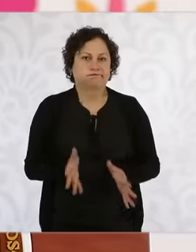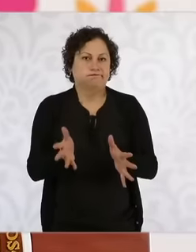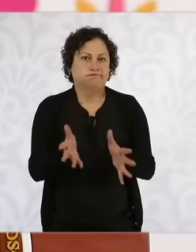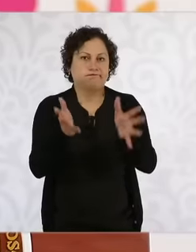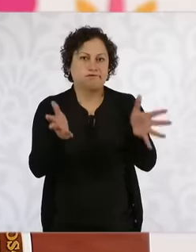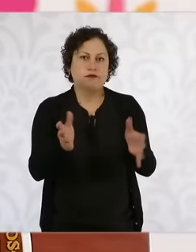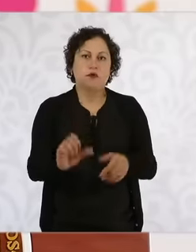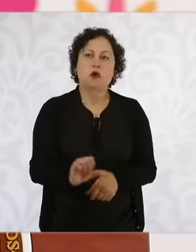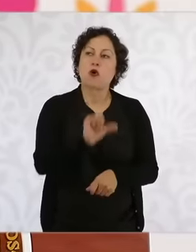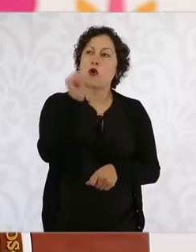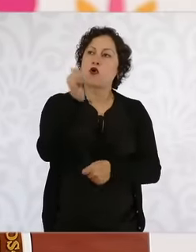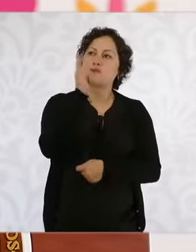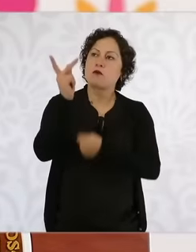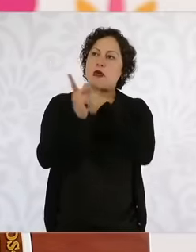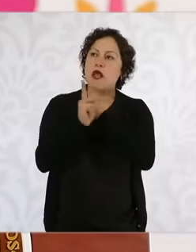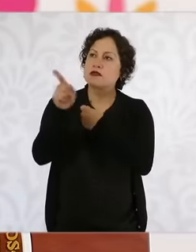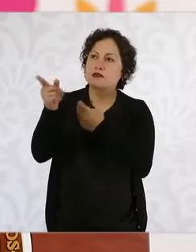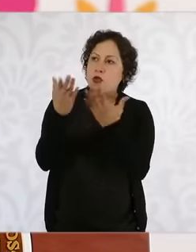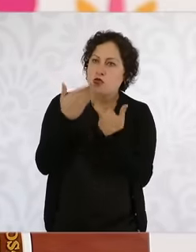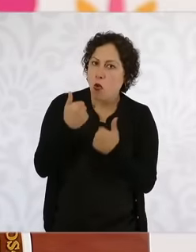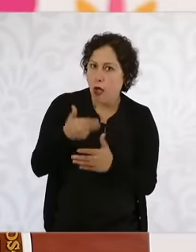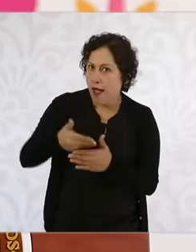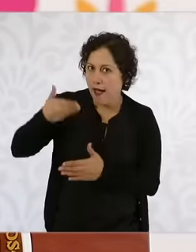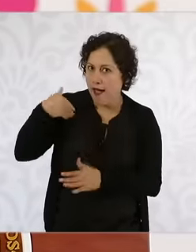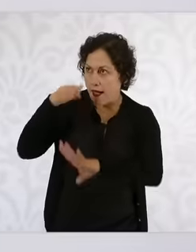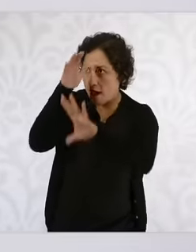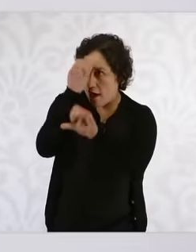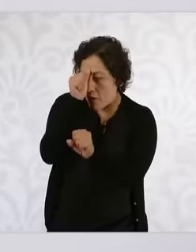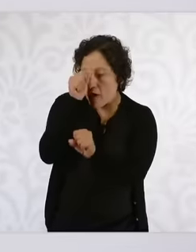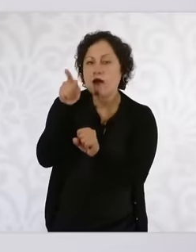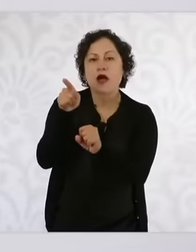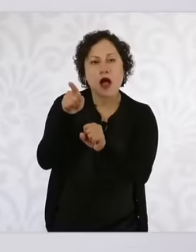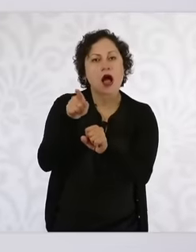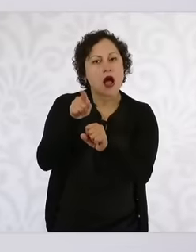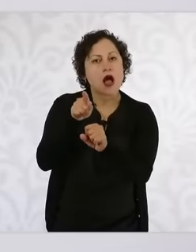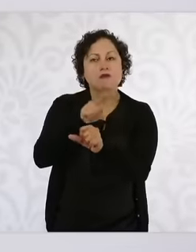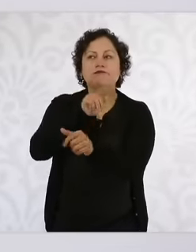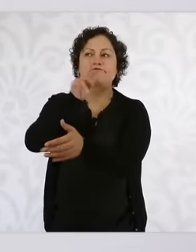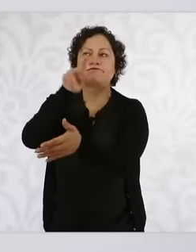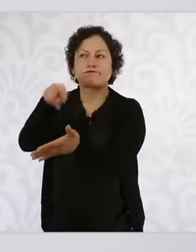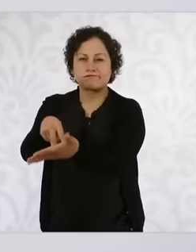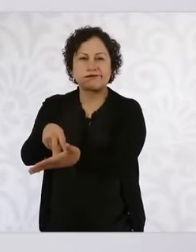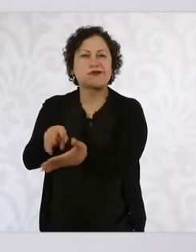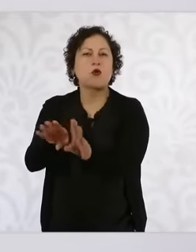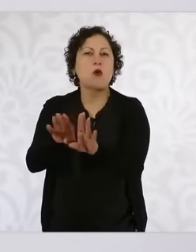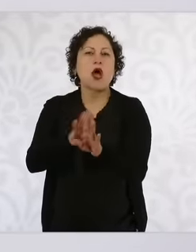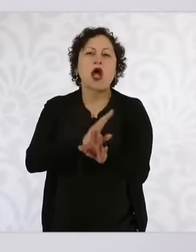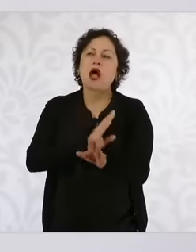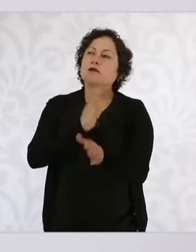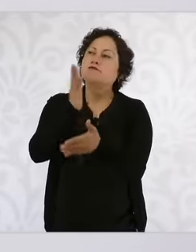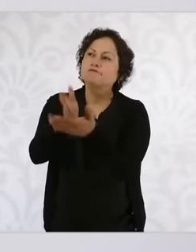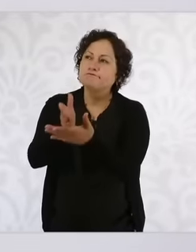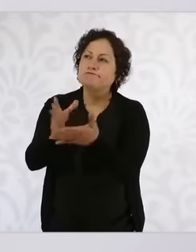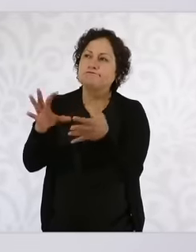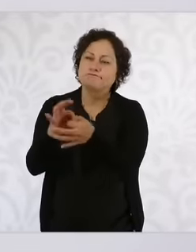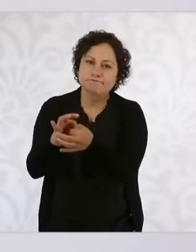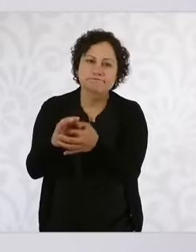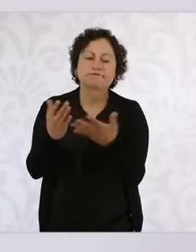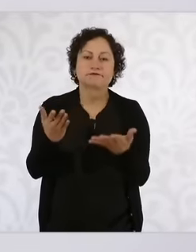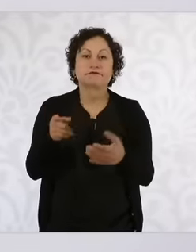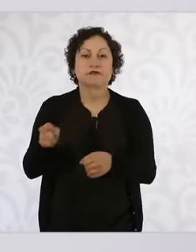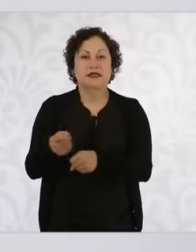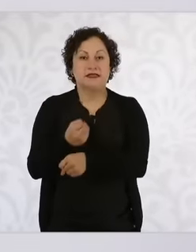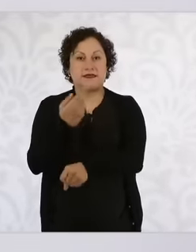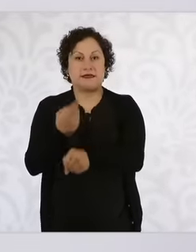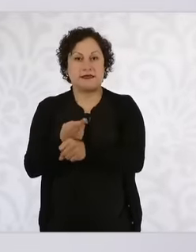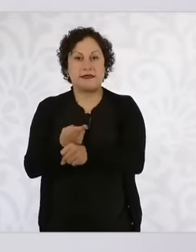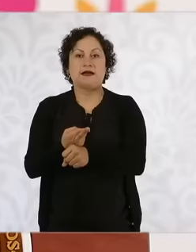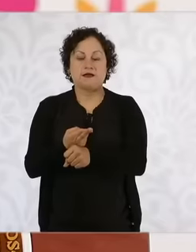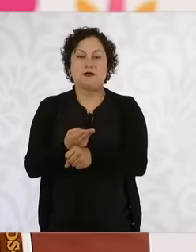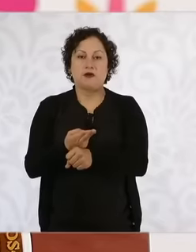treaty. and we are in that process, the Secretary of the Treasury calls this the Mexico plan that he